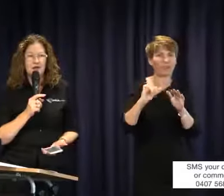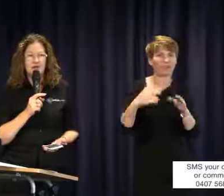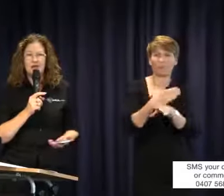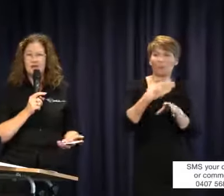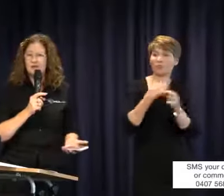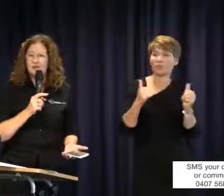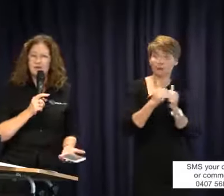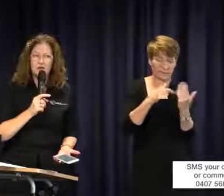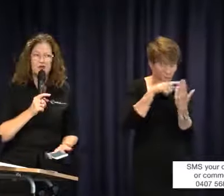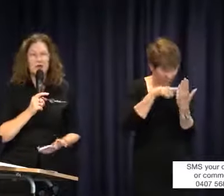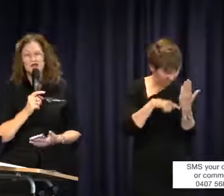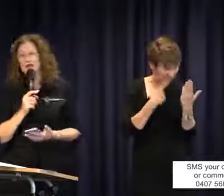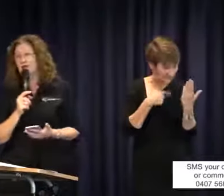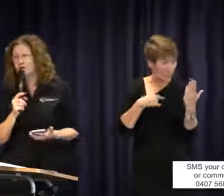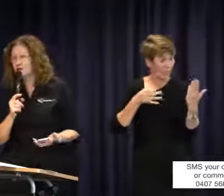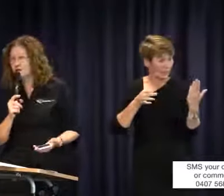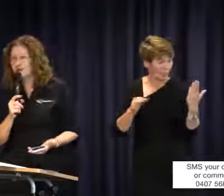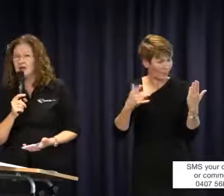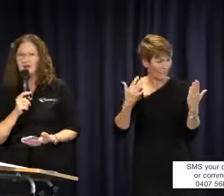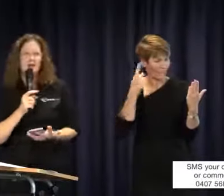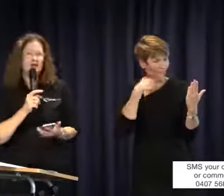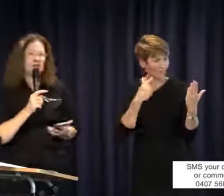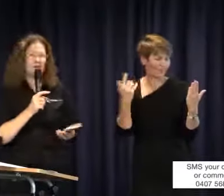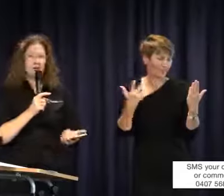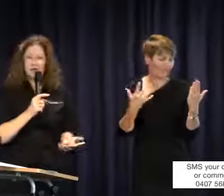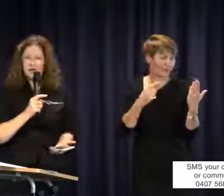so many hours of interpreting and so many hours of live captioning. If you agree to